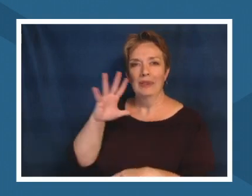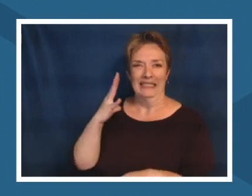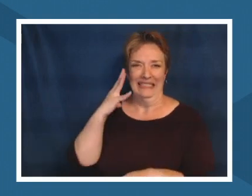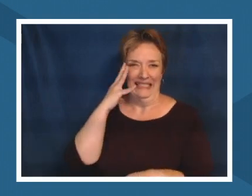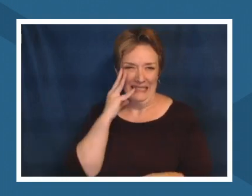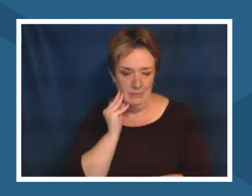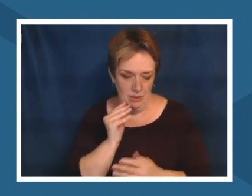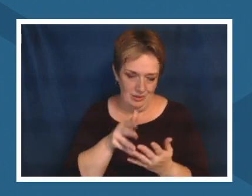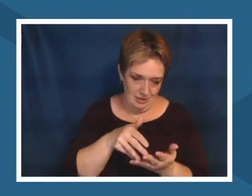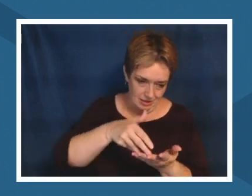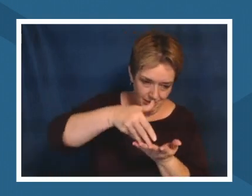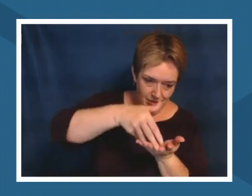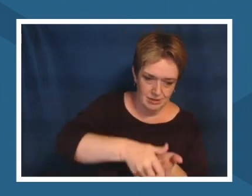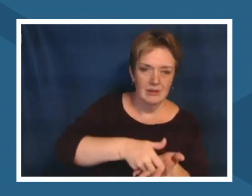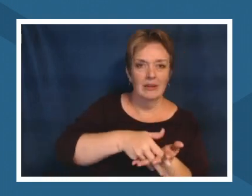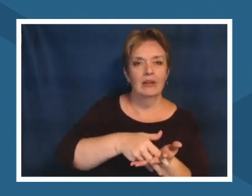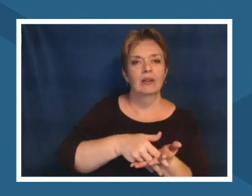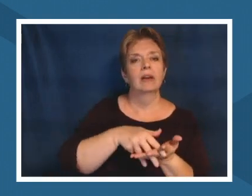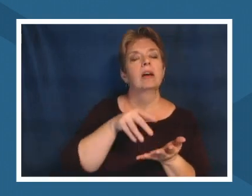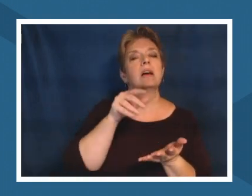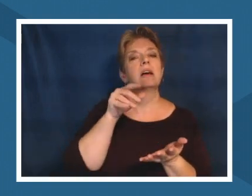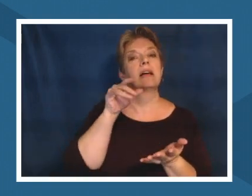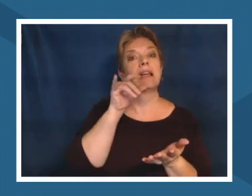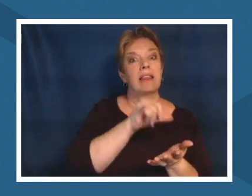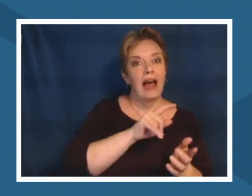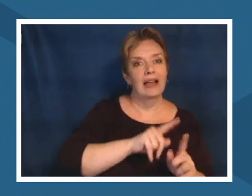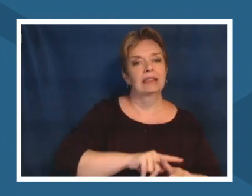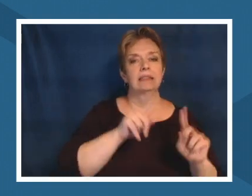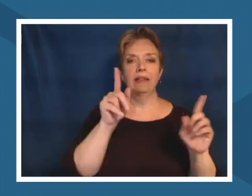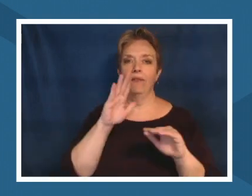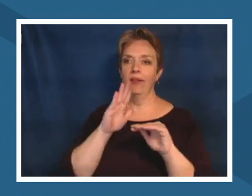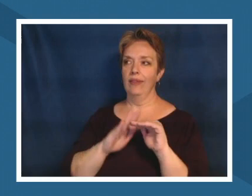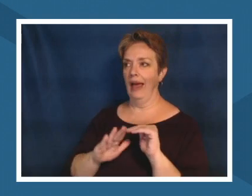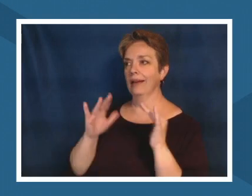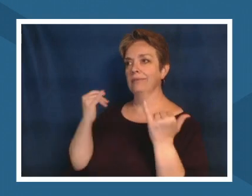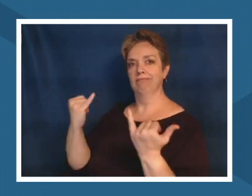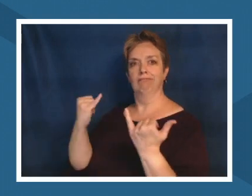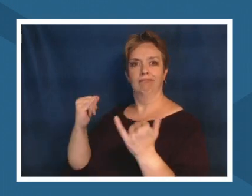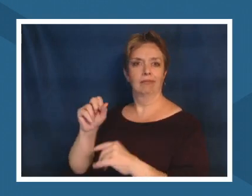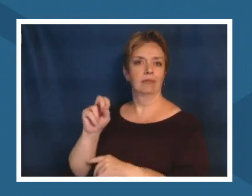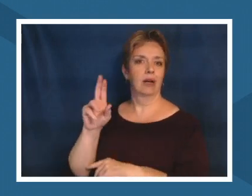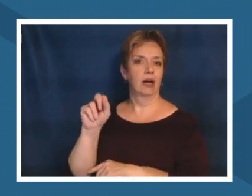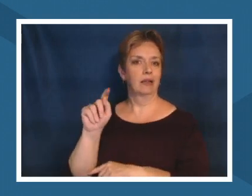is a far cry from what sustainability